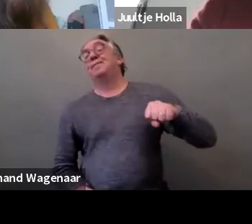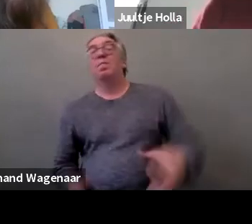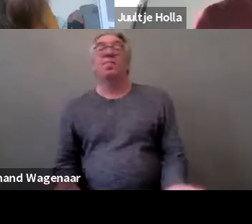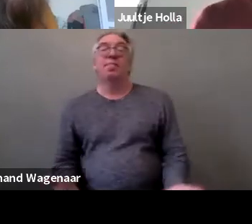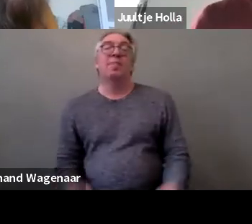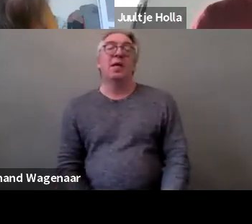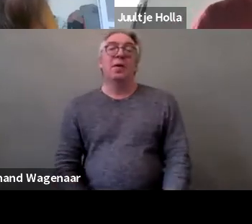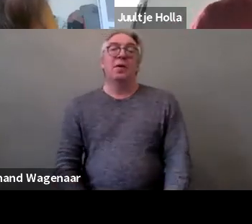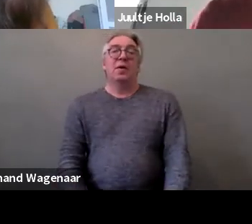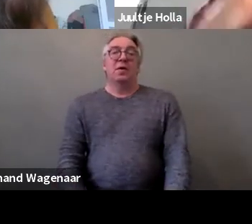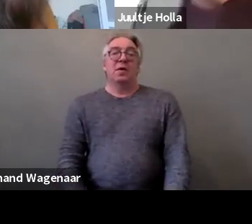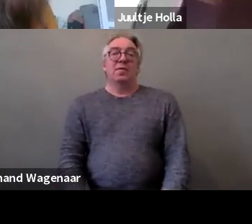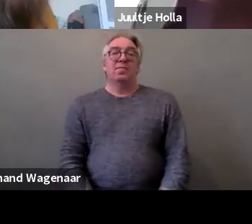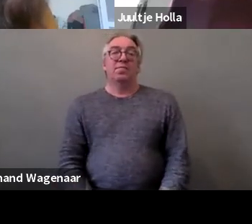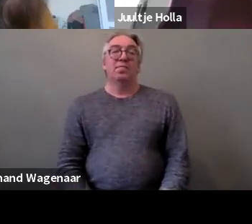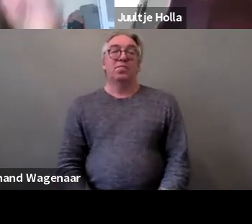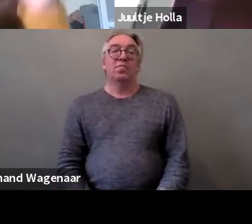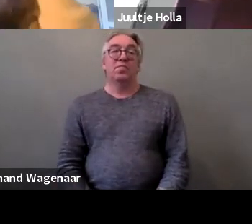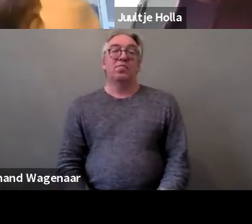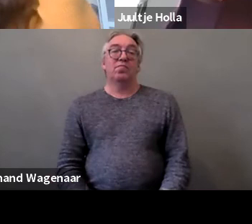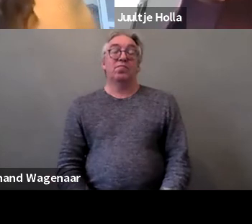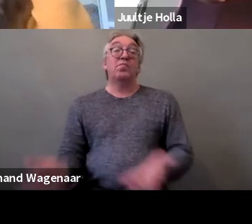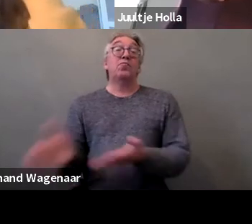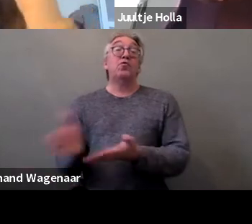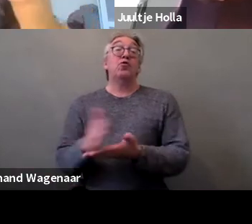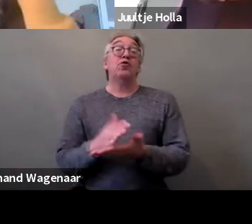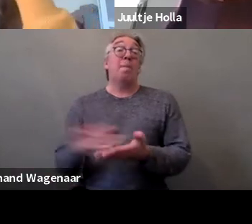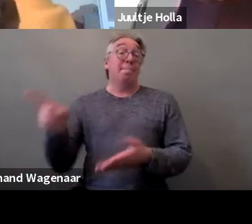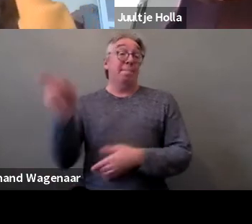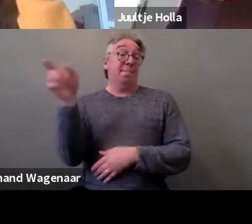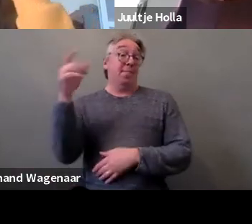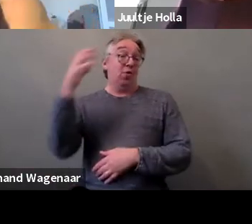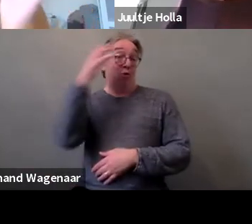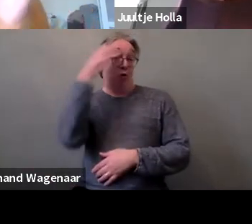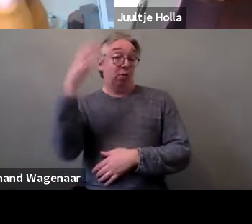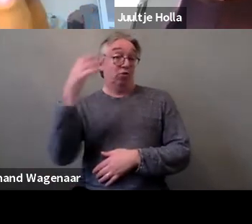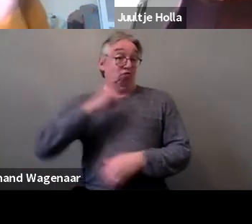to us achieving women's rights and therefore, in my opinion,